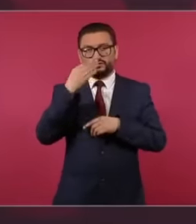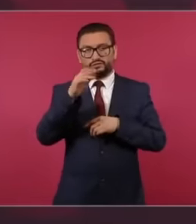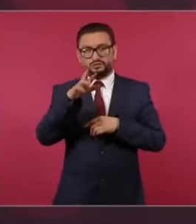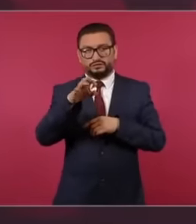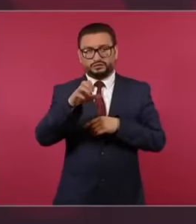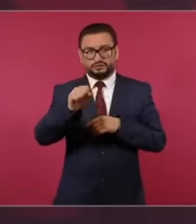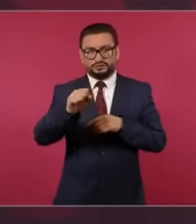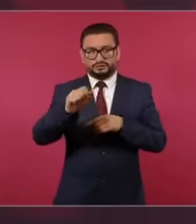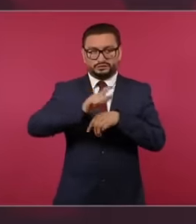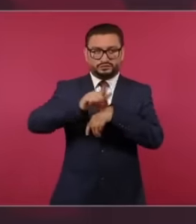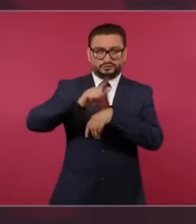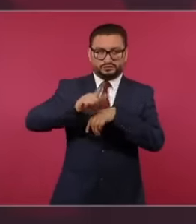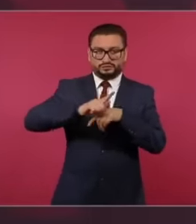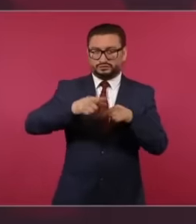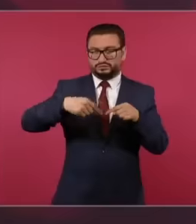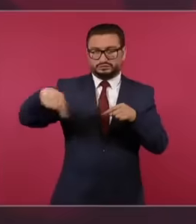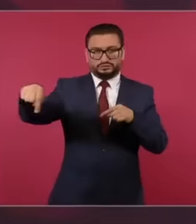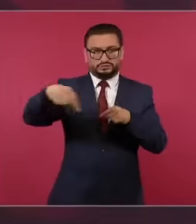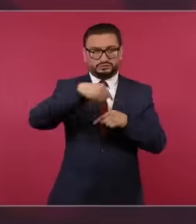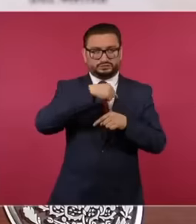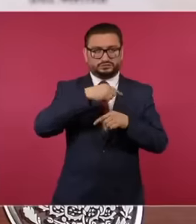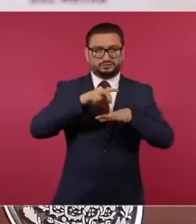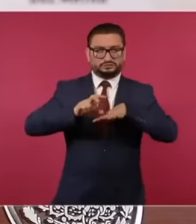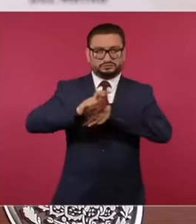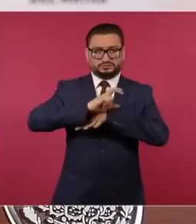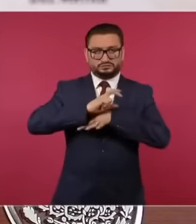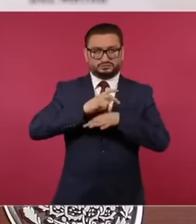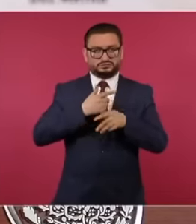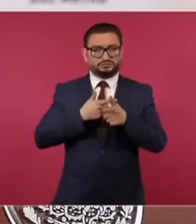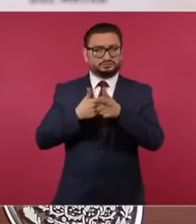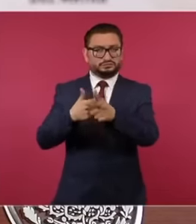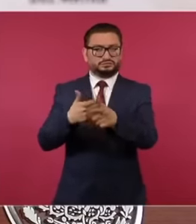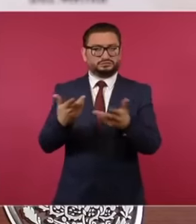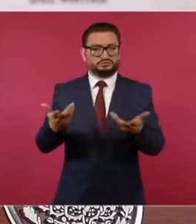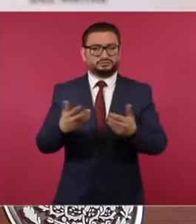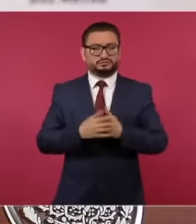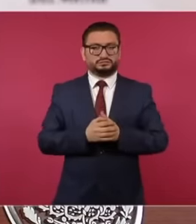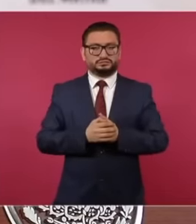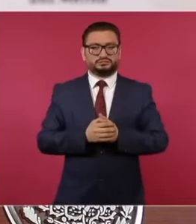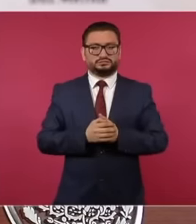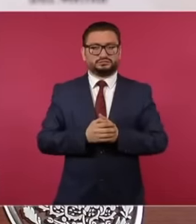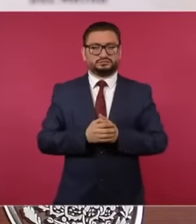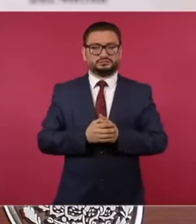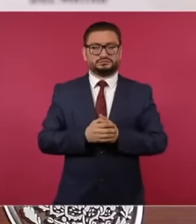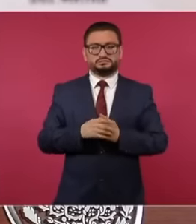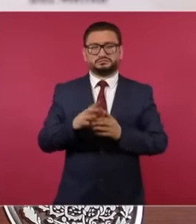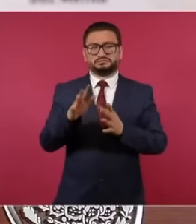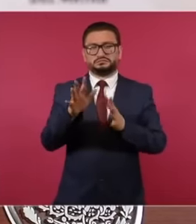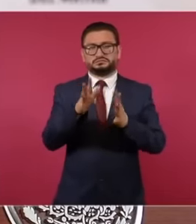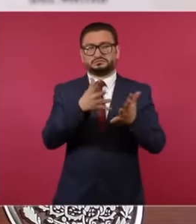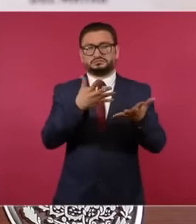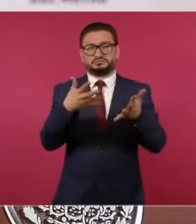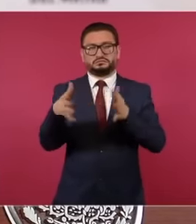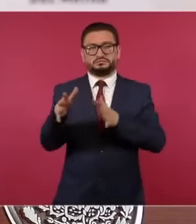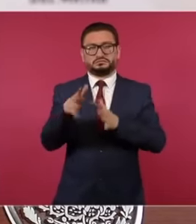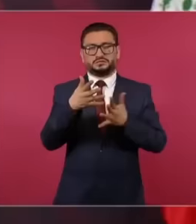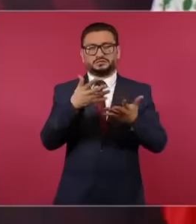Guatemala It would be like 500